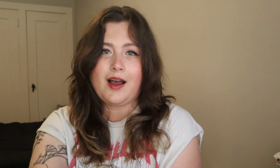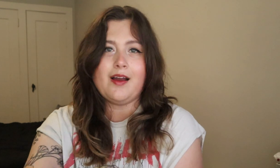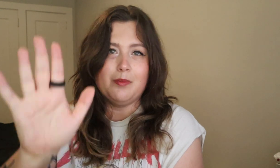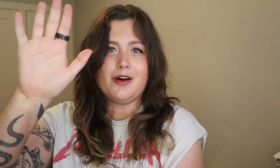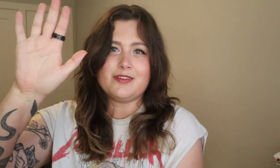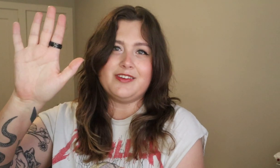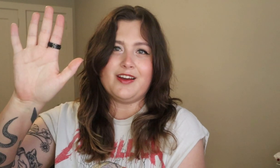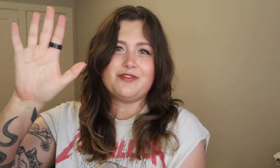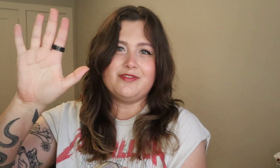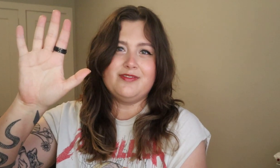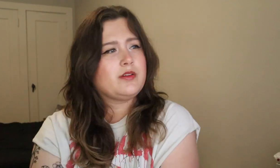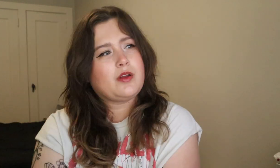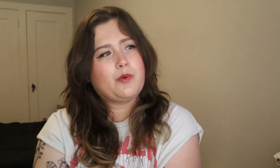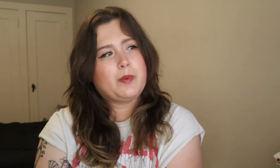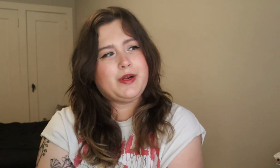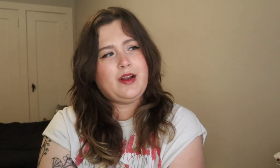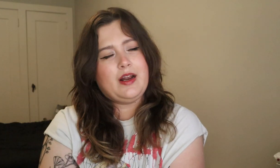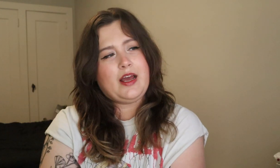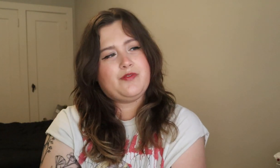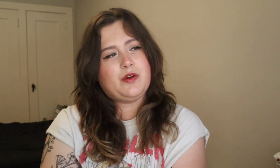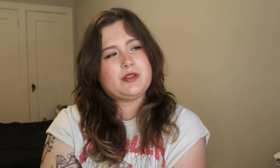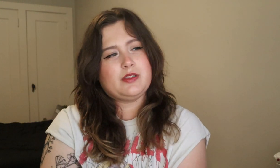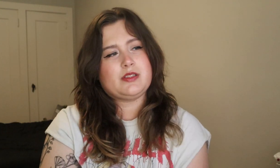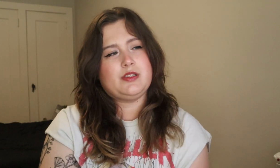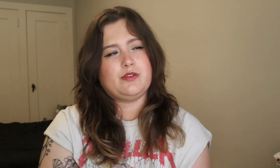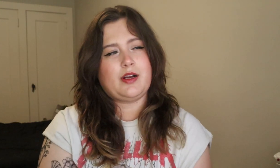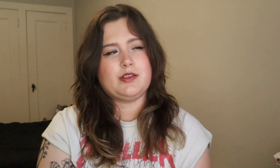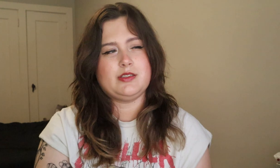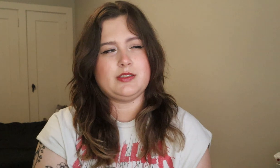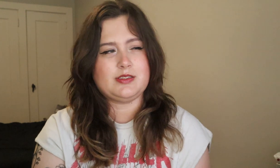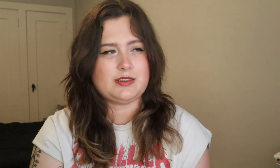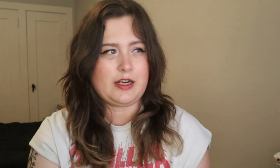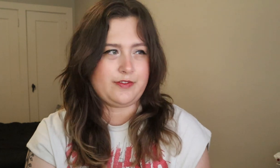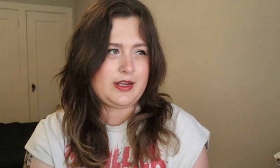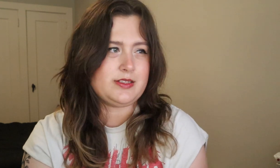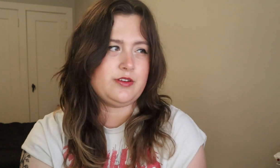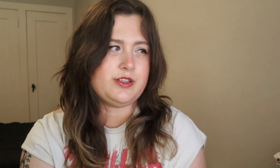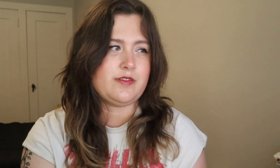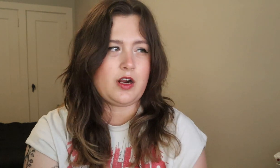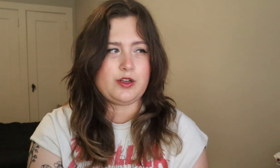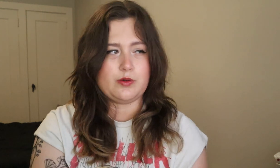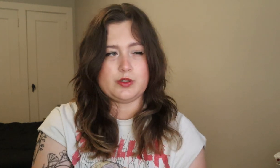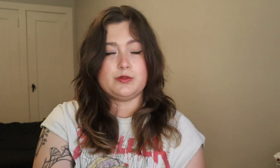hi, I'm also deaf. So we're putting on headphones and listening to records to decipher a series of audio clues.